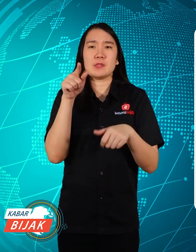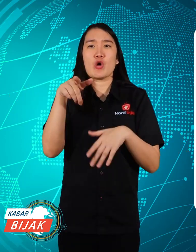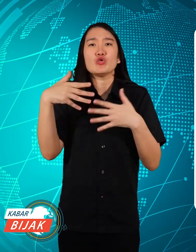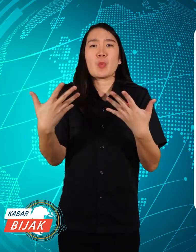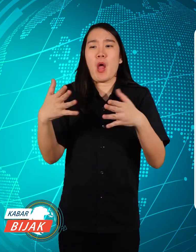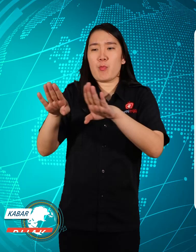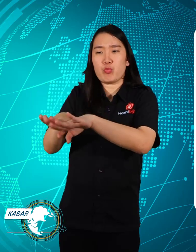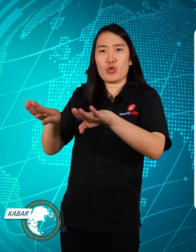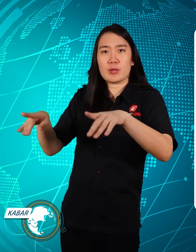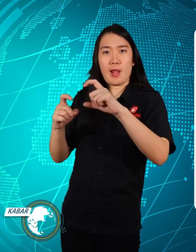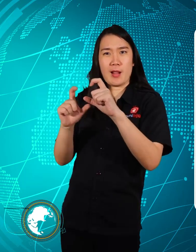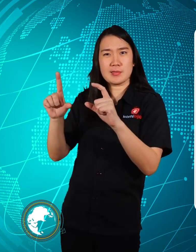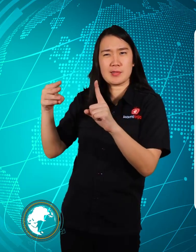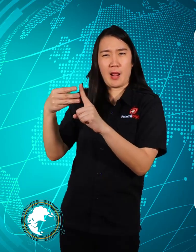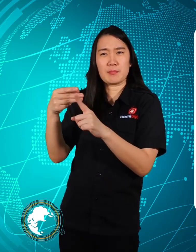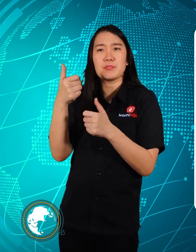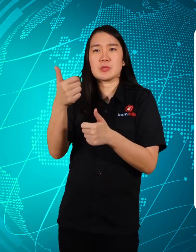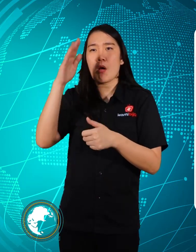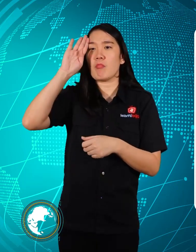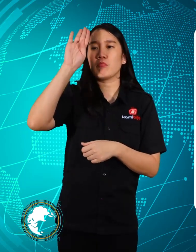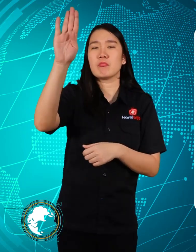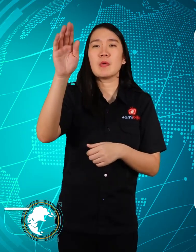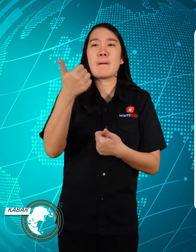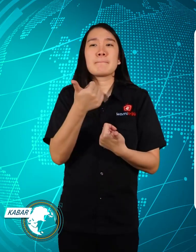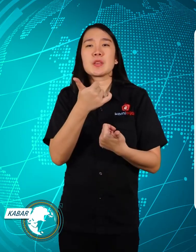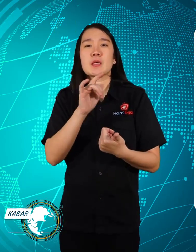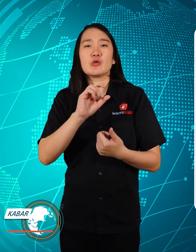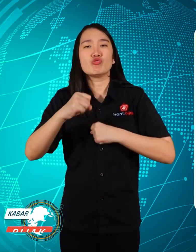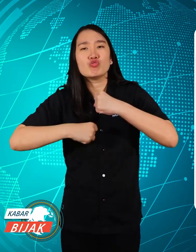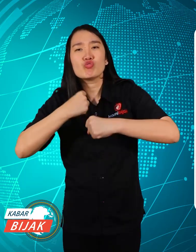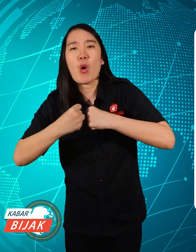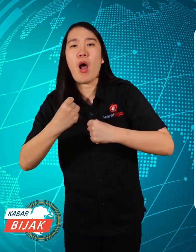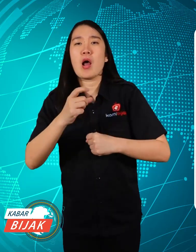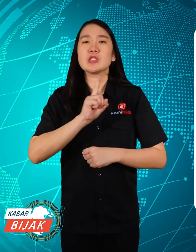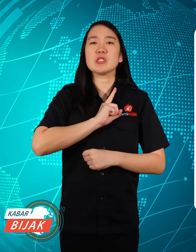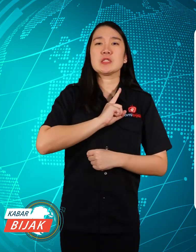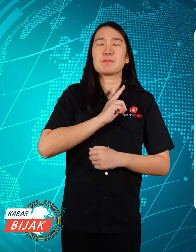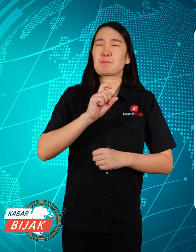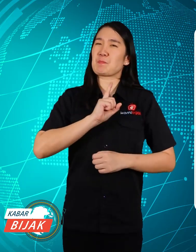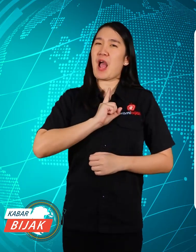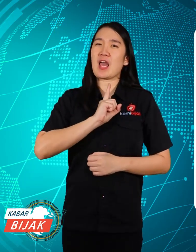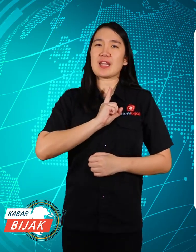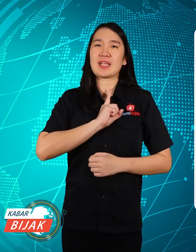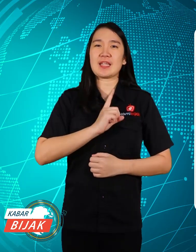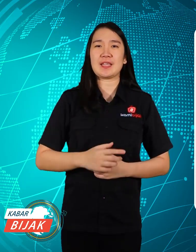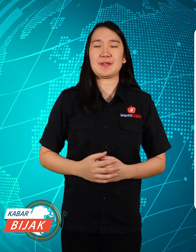so that SLB students in the future can open own business and build an independent economy.